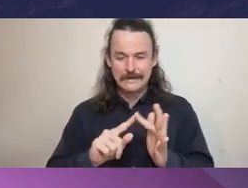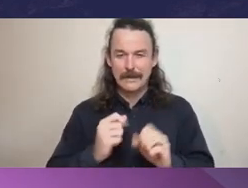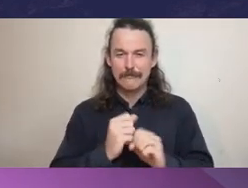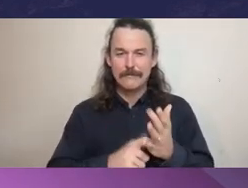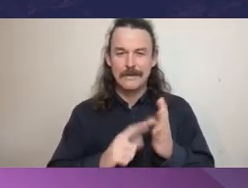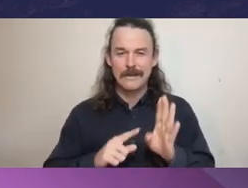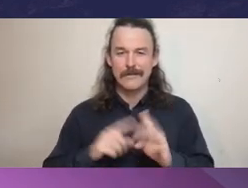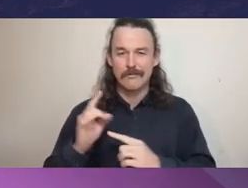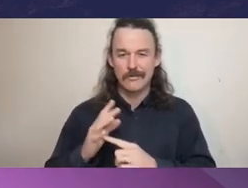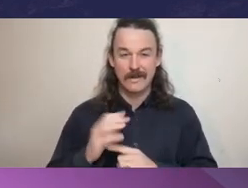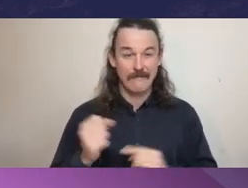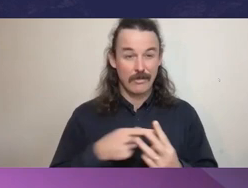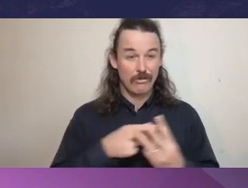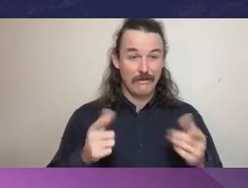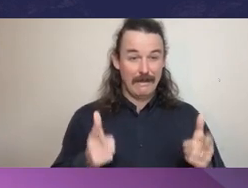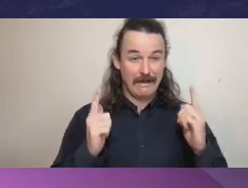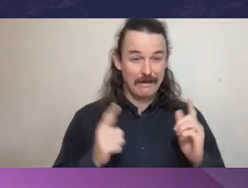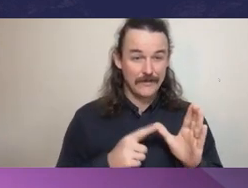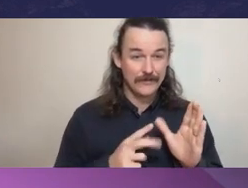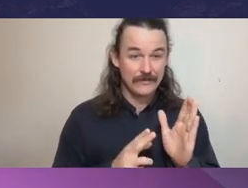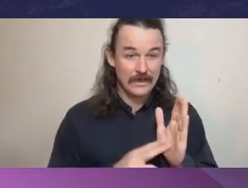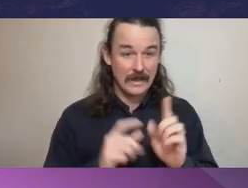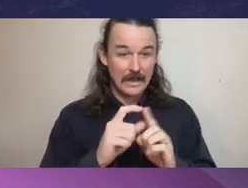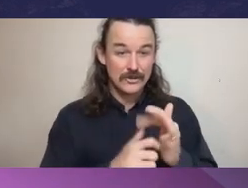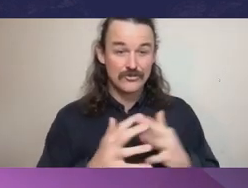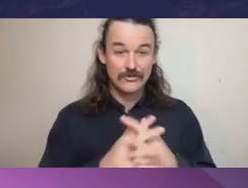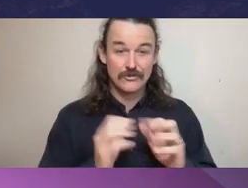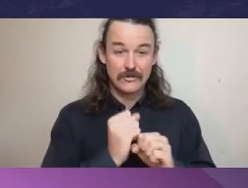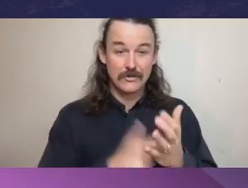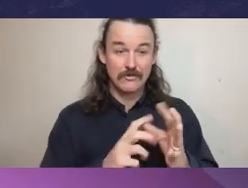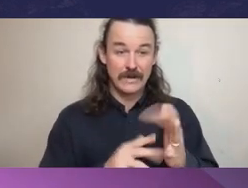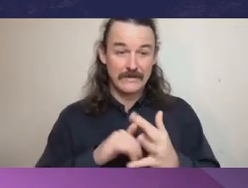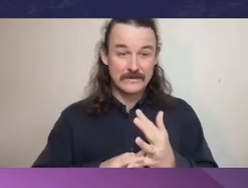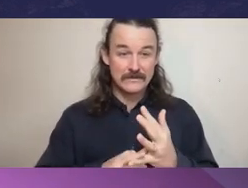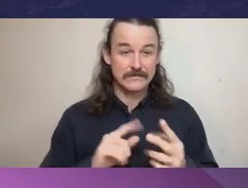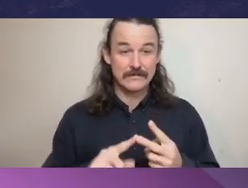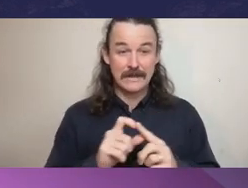Bodies, Andrew Greaves of VAGO, Deborah Glass the Victorian Ombudsman,